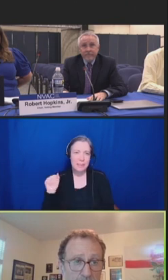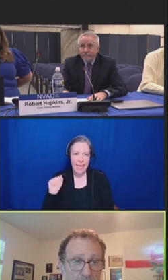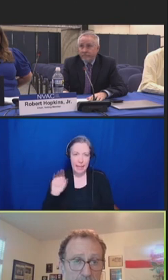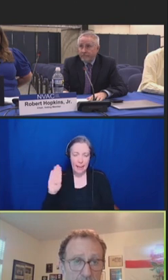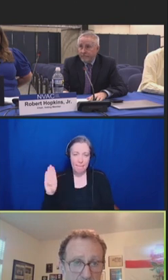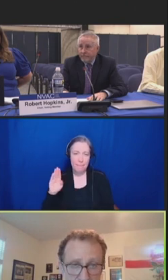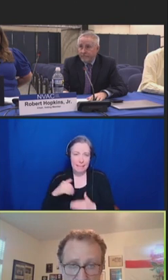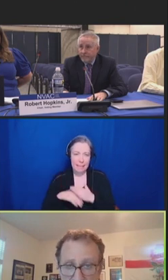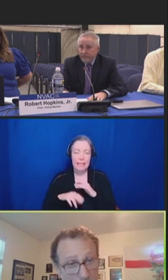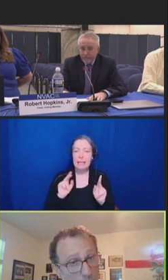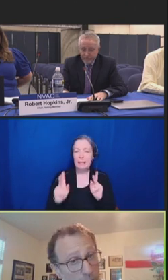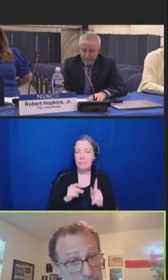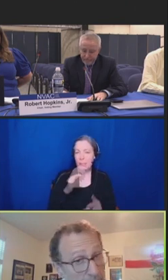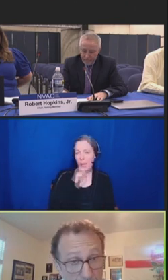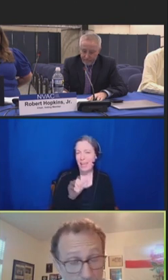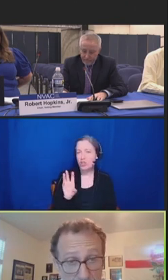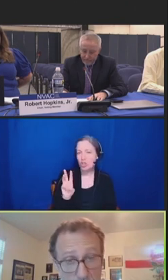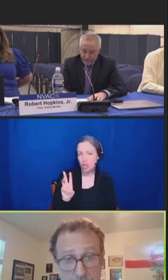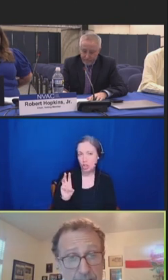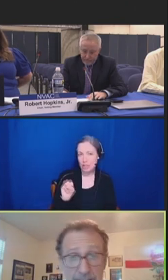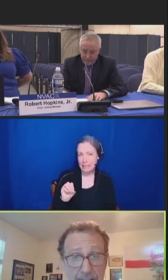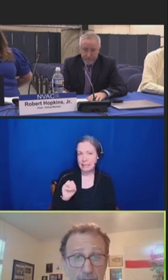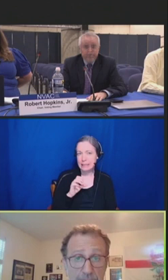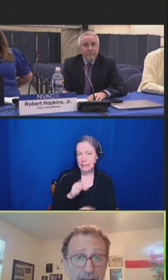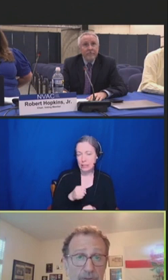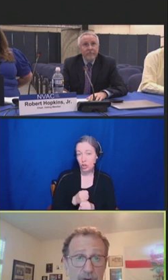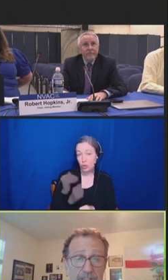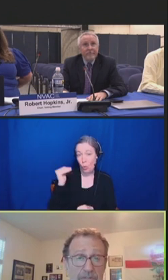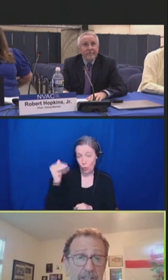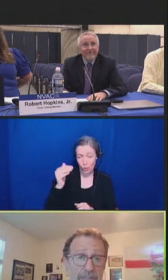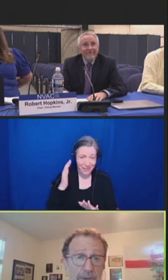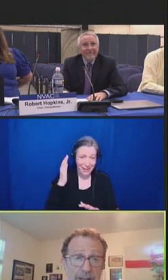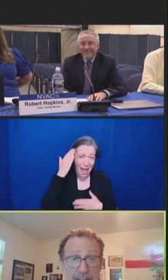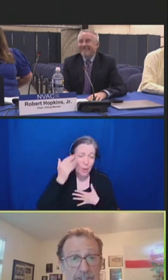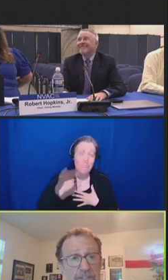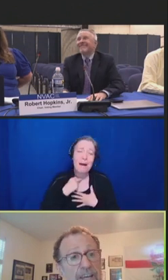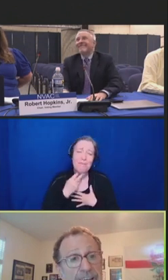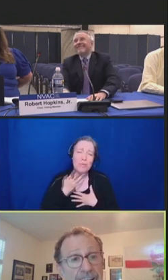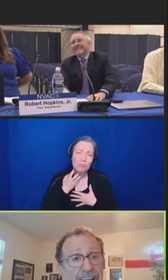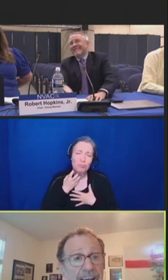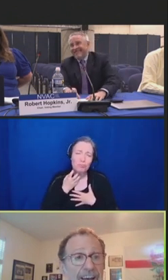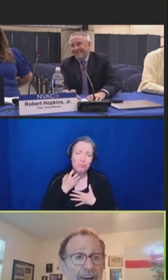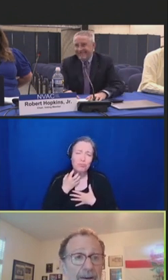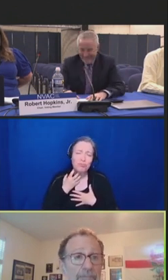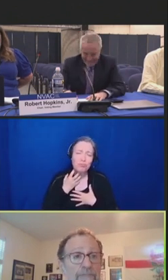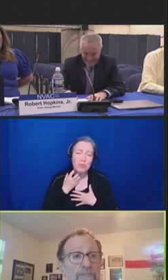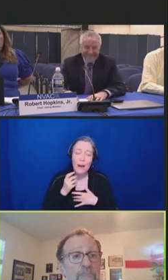And no, in spite of my voice, I don't have RSV to my knowledge.